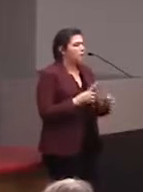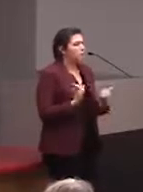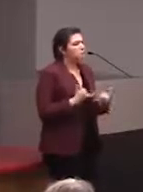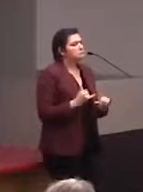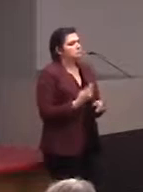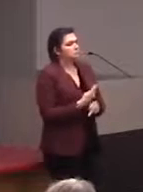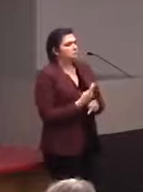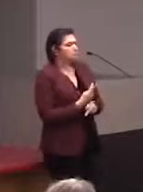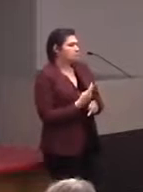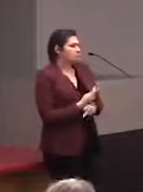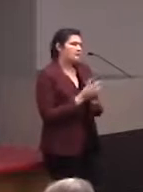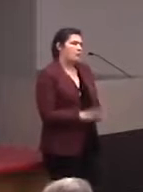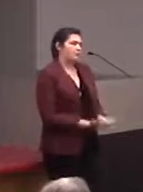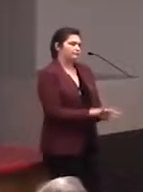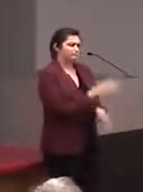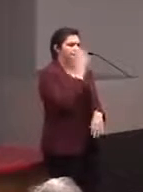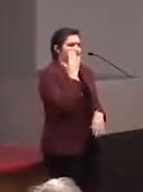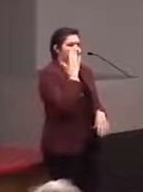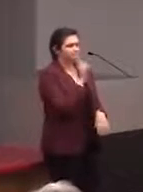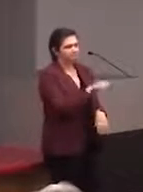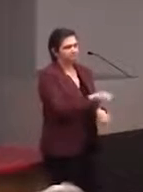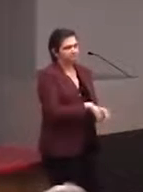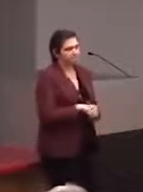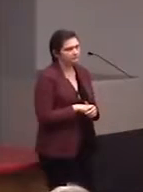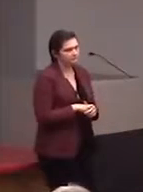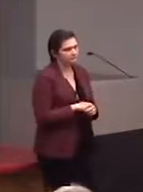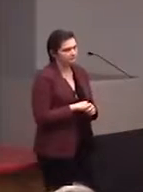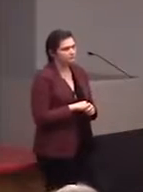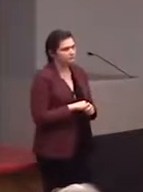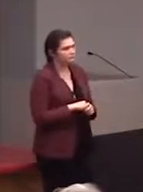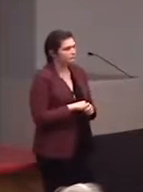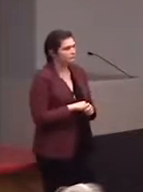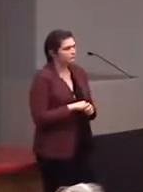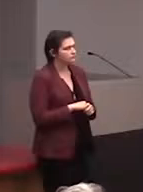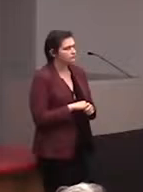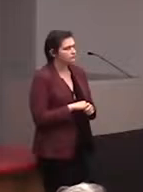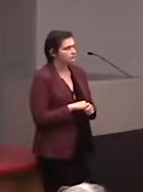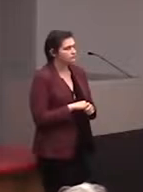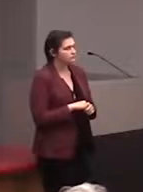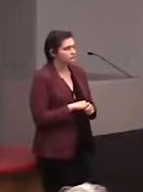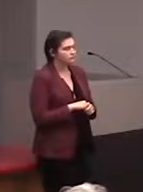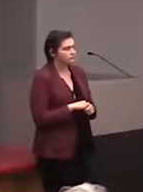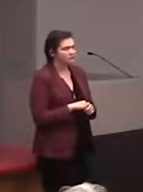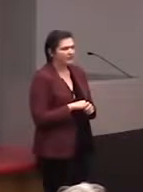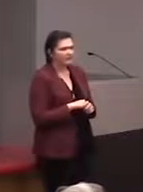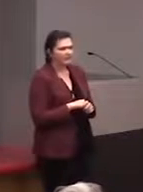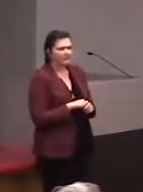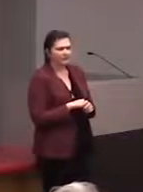[Audience Member] Lindsay? Yeah. [Audience Member] The thing that would be cool is, because braille displays have come down so much in price, that, and there's even possibilities in the future